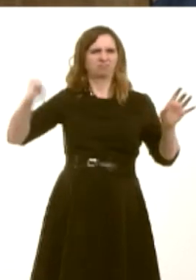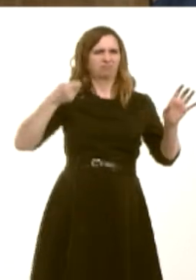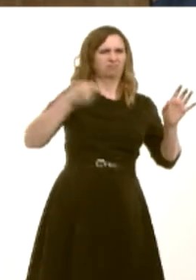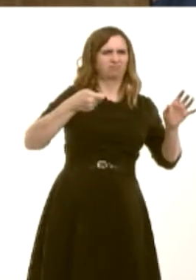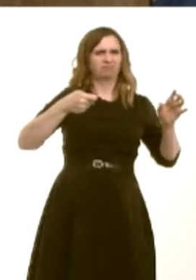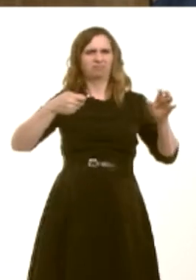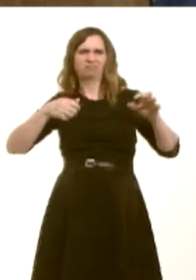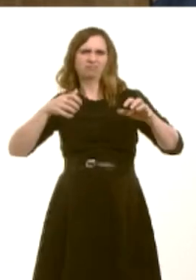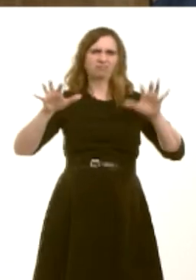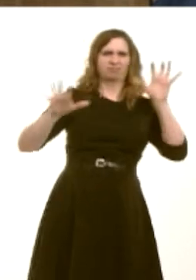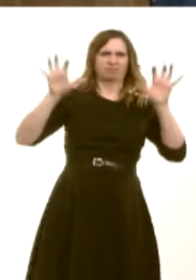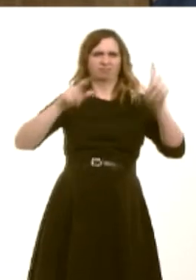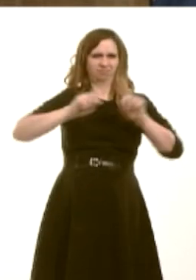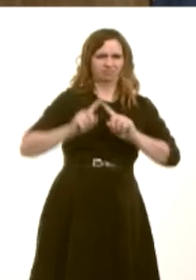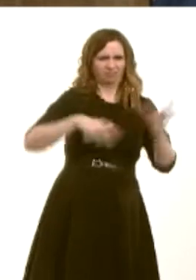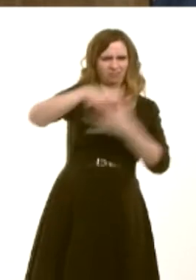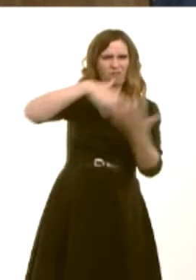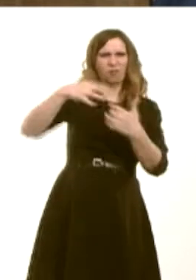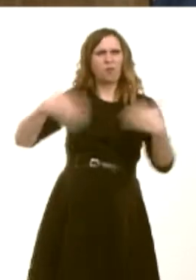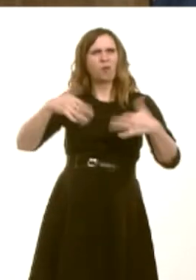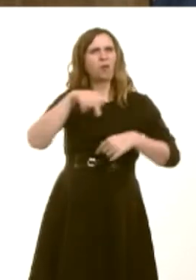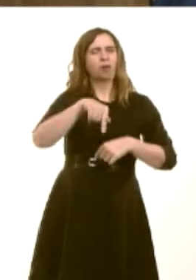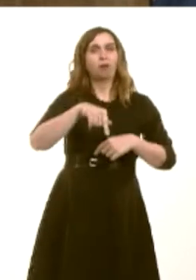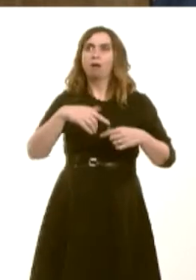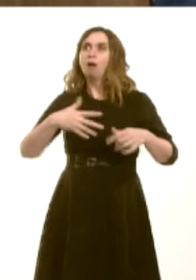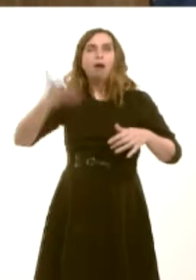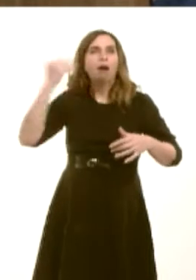it came into the national museum and now we see more and more people understanding that